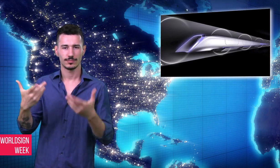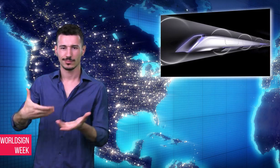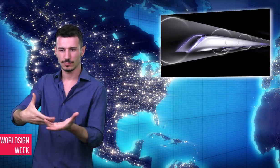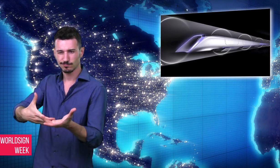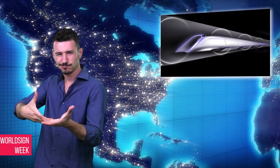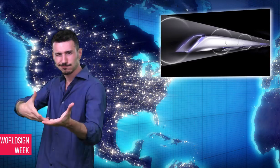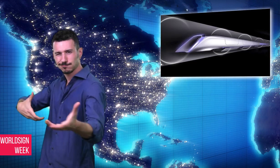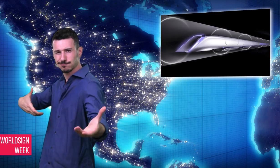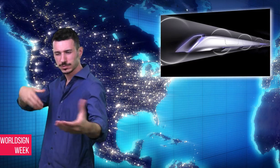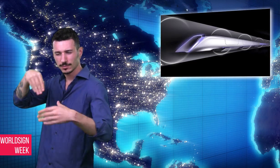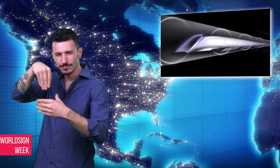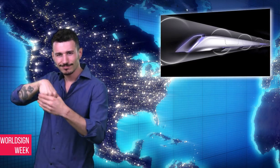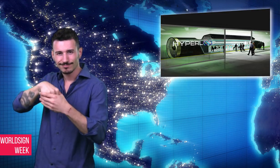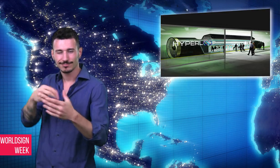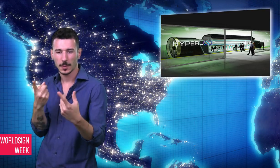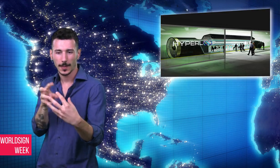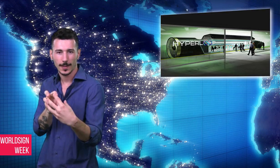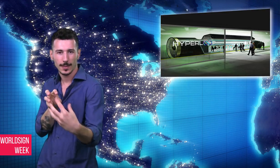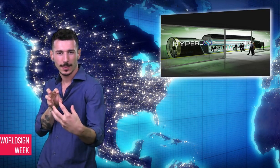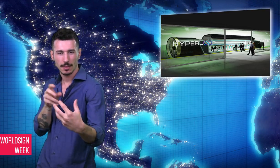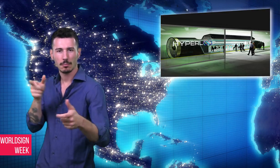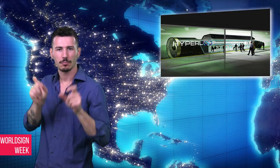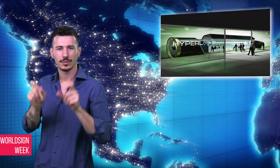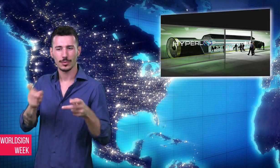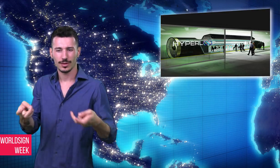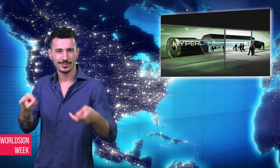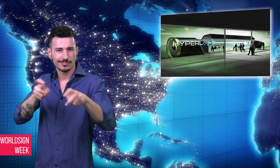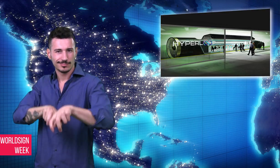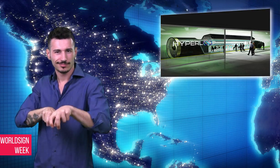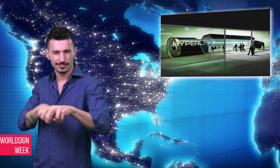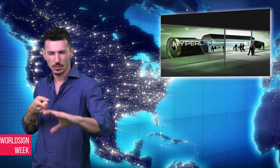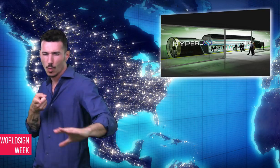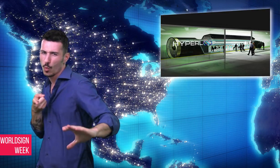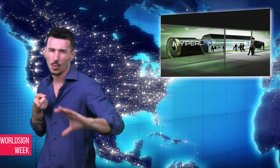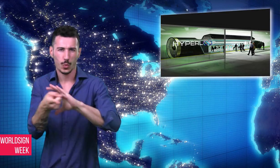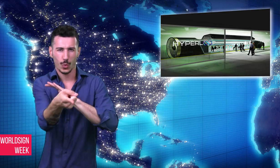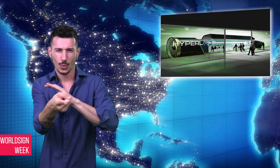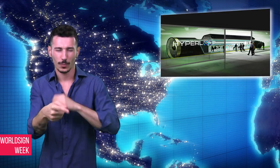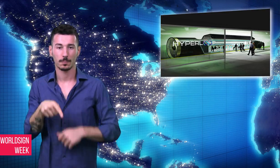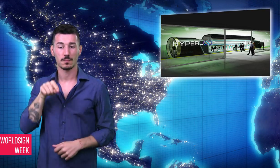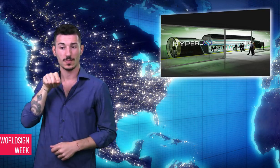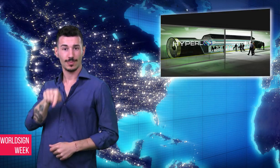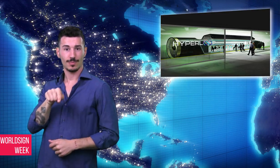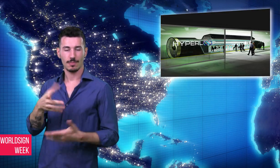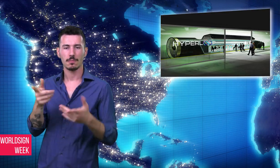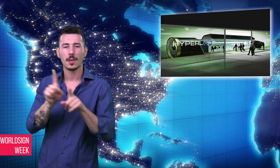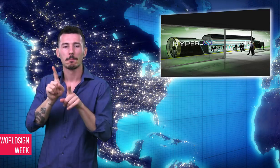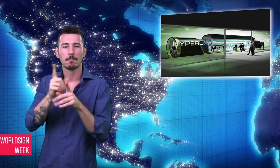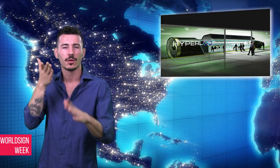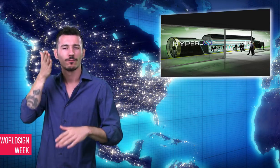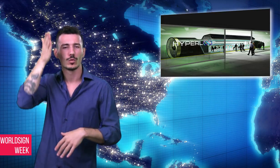the “hyperloop” - a futuristic method of transportation - on social media.